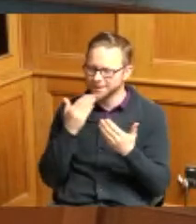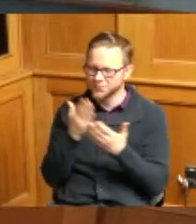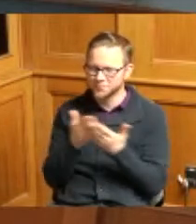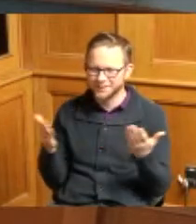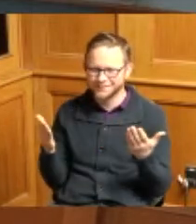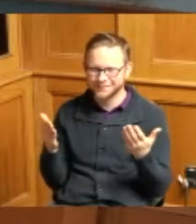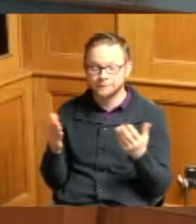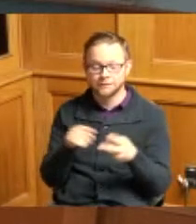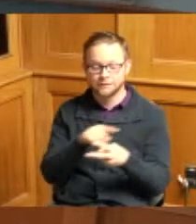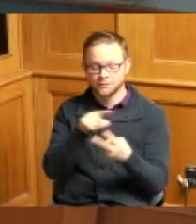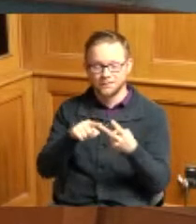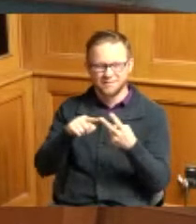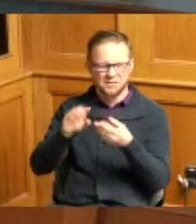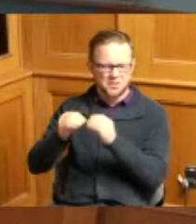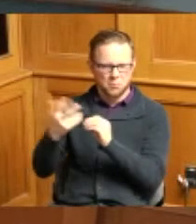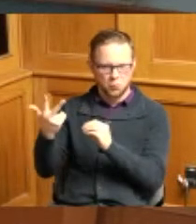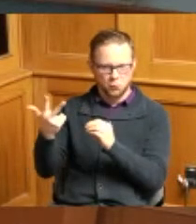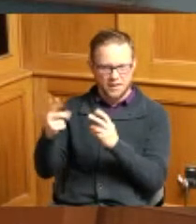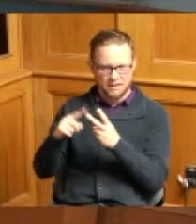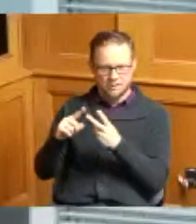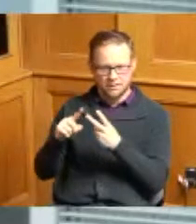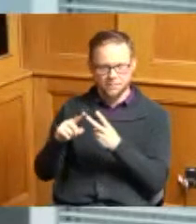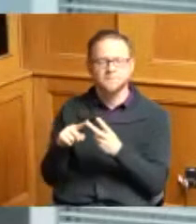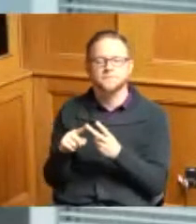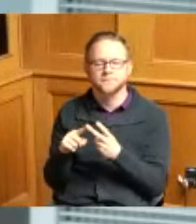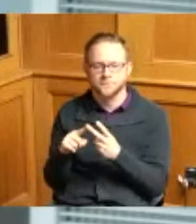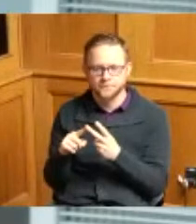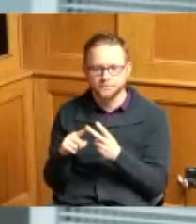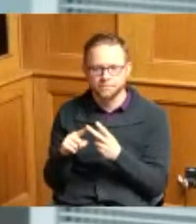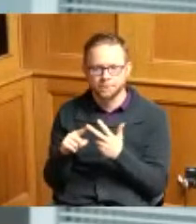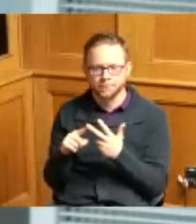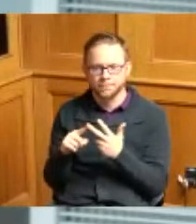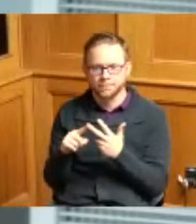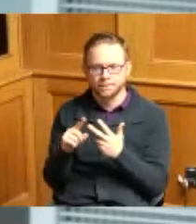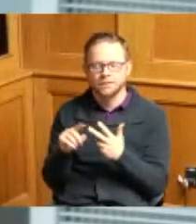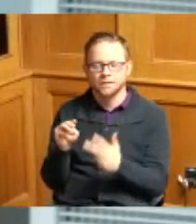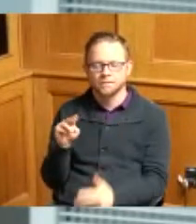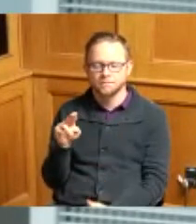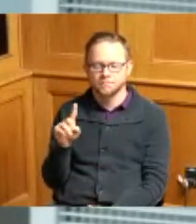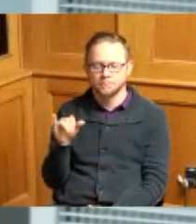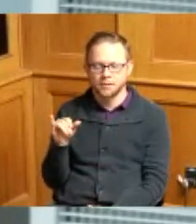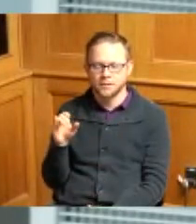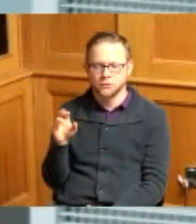item three thank you item number three is for the Muddy Creek FEMA property acquisition and